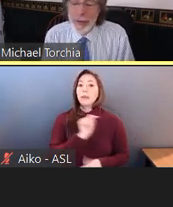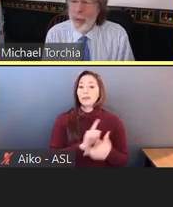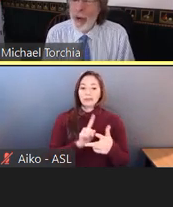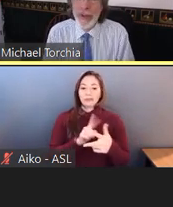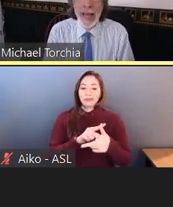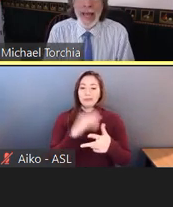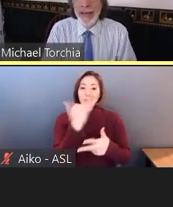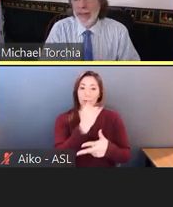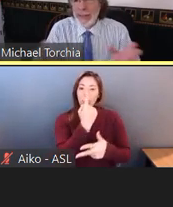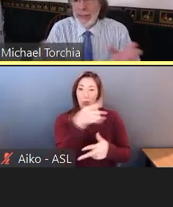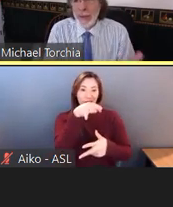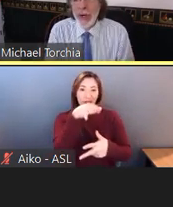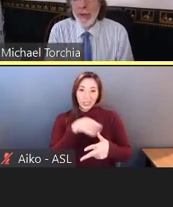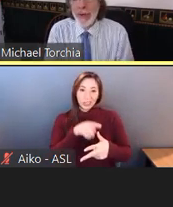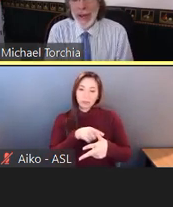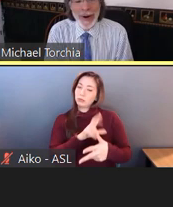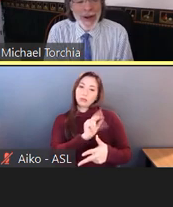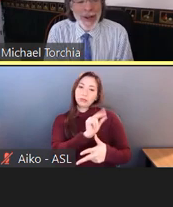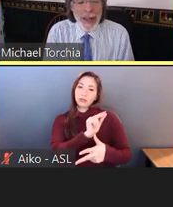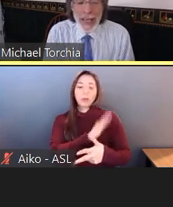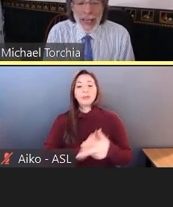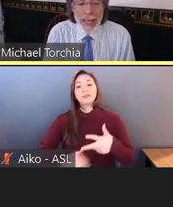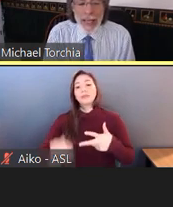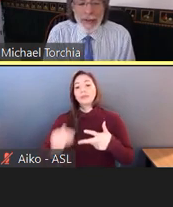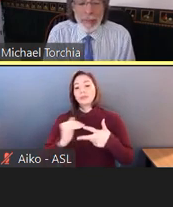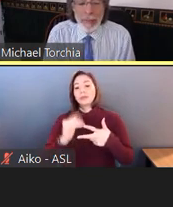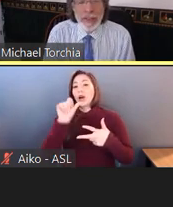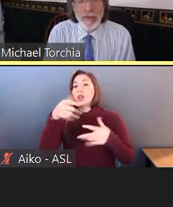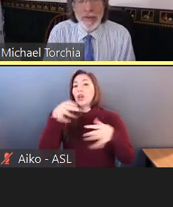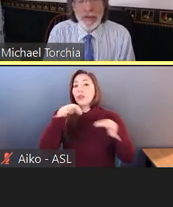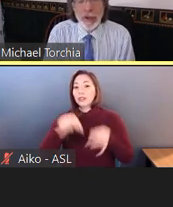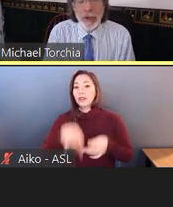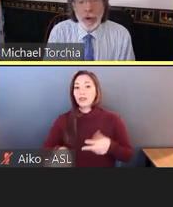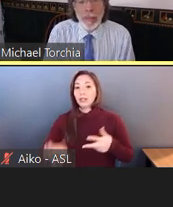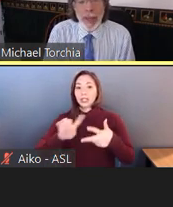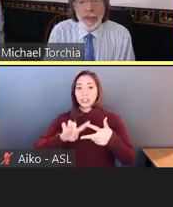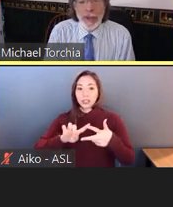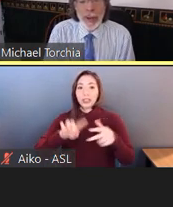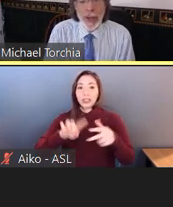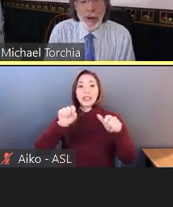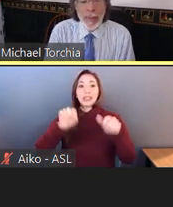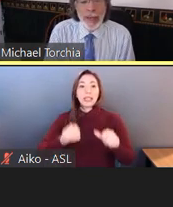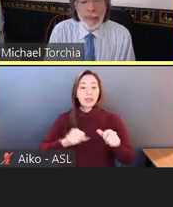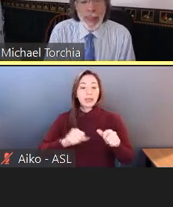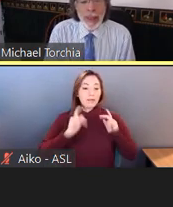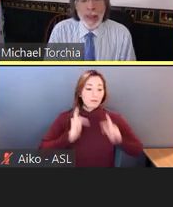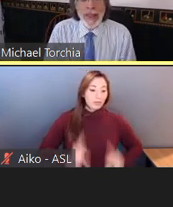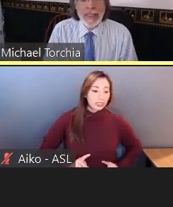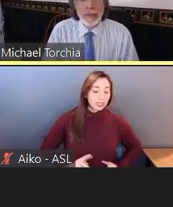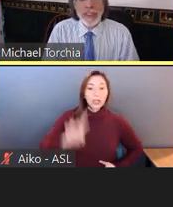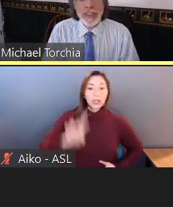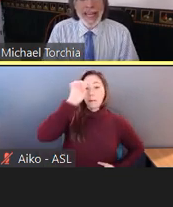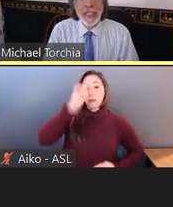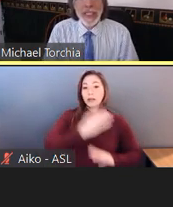Once again, let's do another layer. It means a physical or mental impairment that substantially